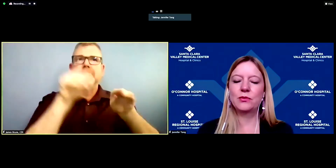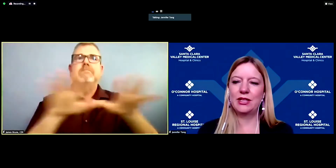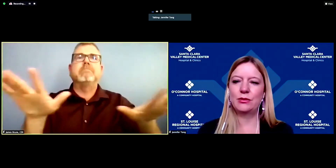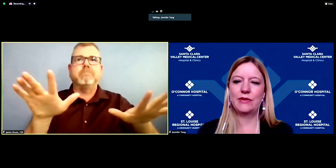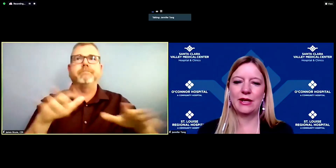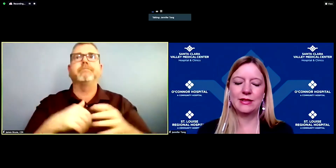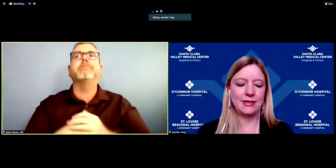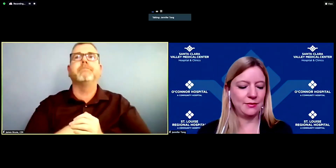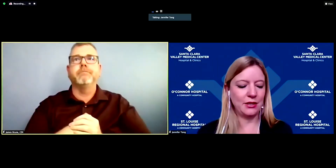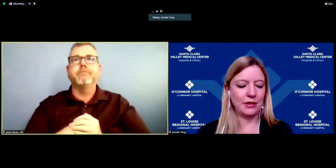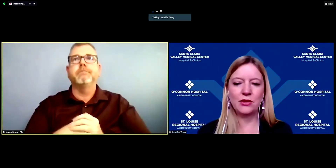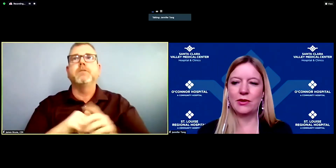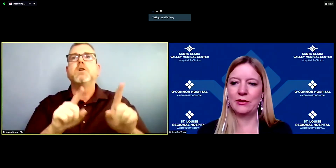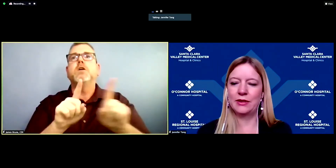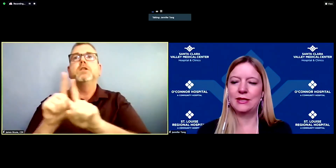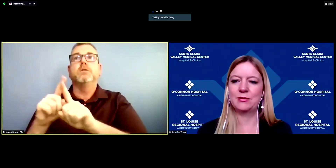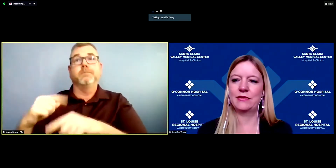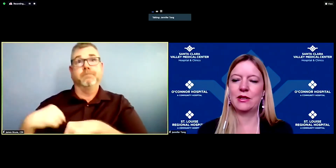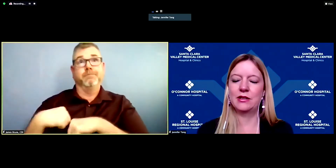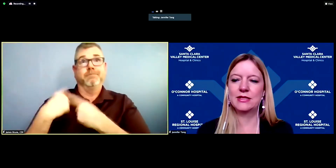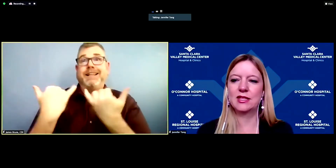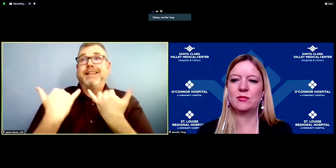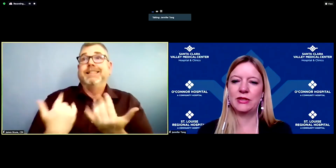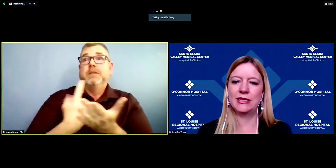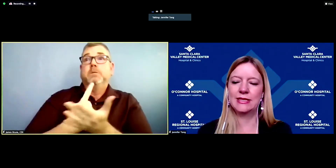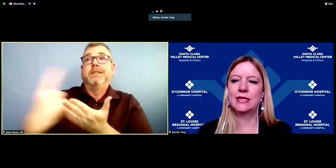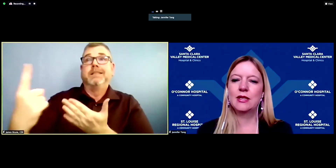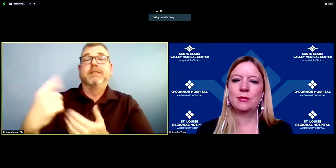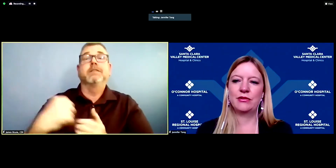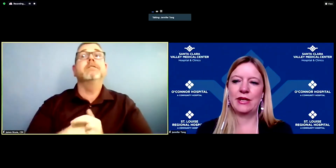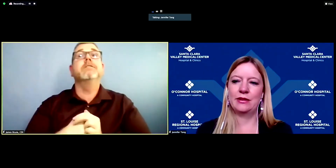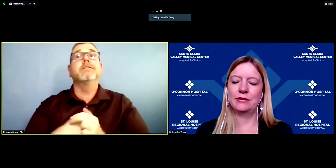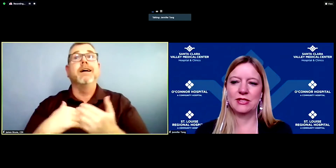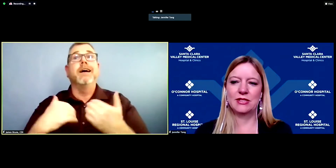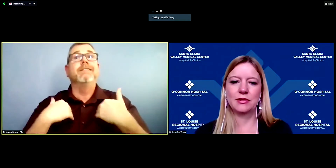week we've had a team on the ground in some of the hardest hit communities providing logistical